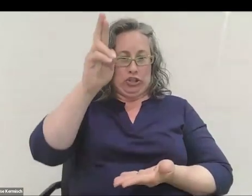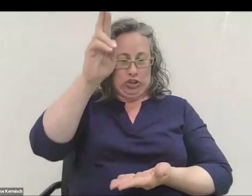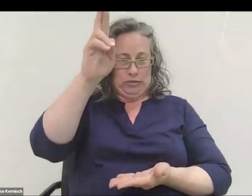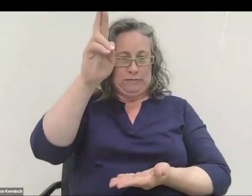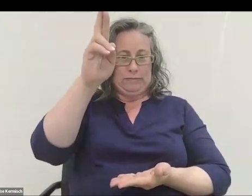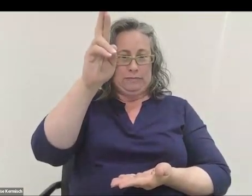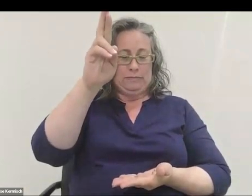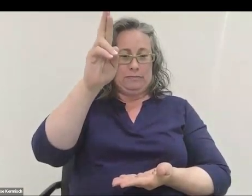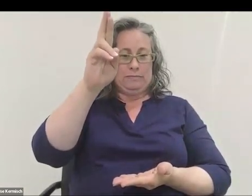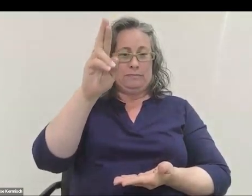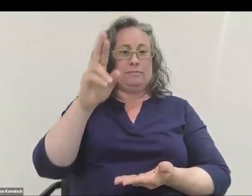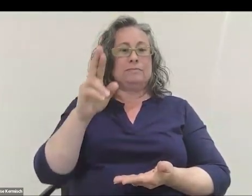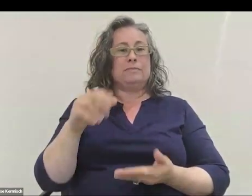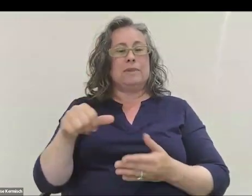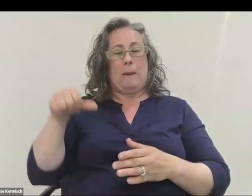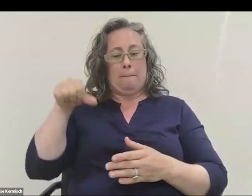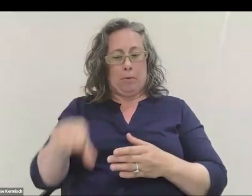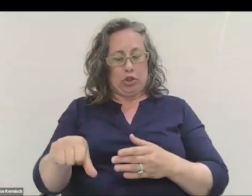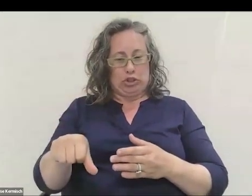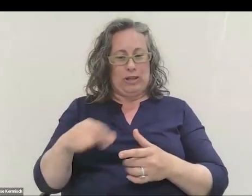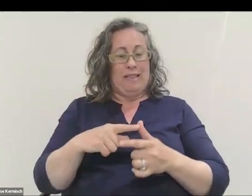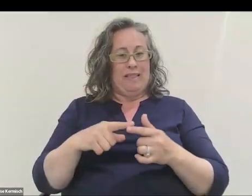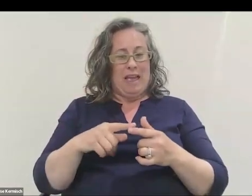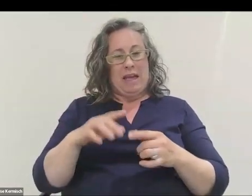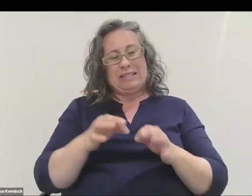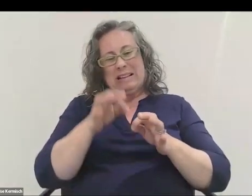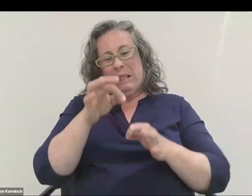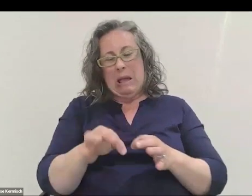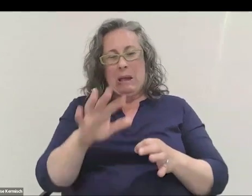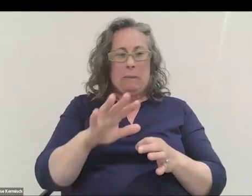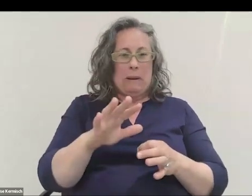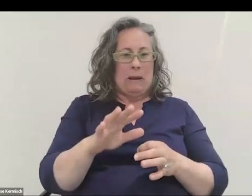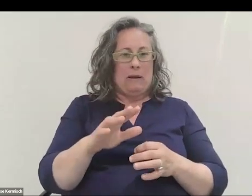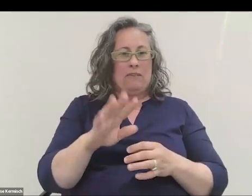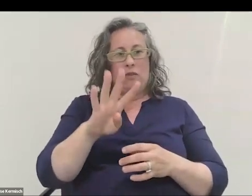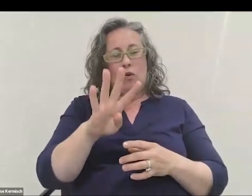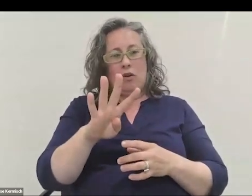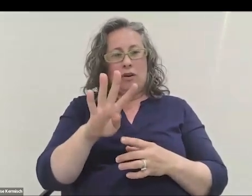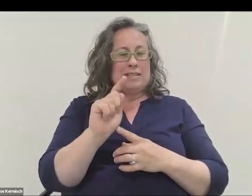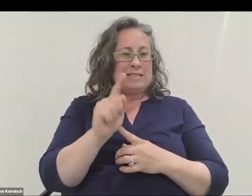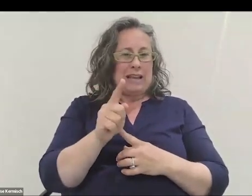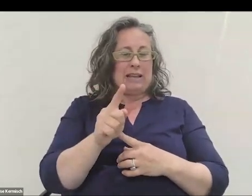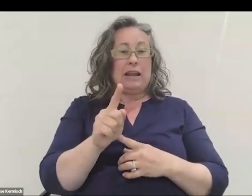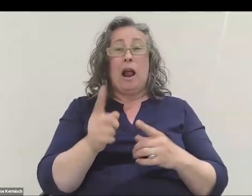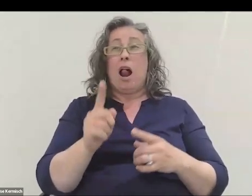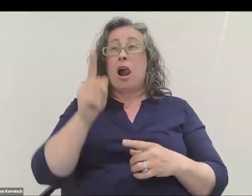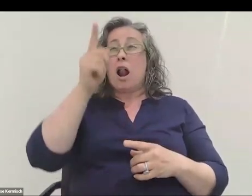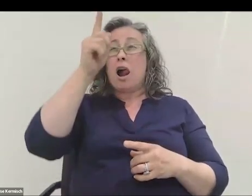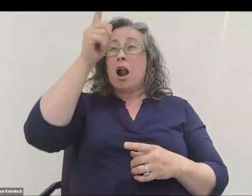After somebody pushed the button, it was about a five-second delay, and then went up, and then it descended very, very rapidly.